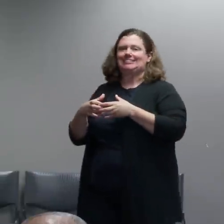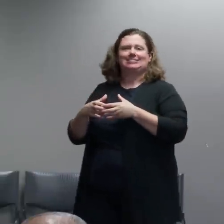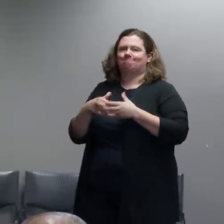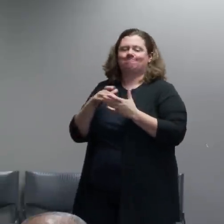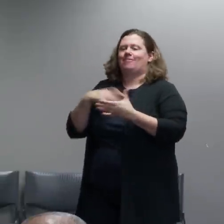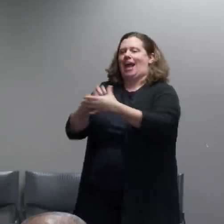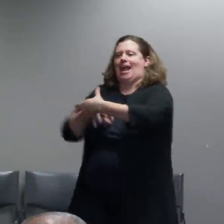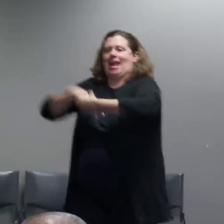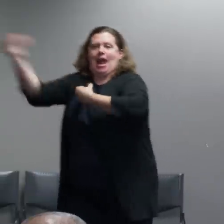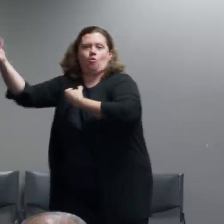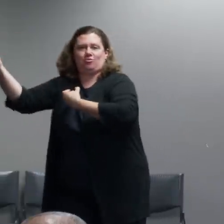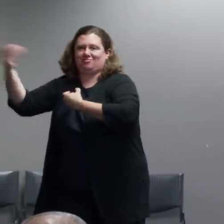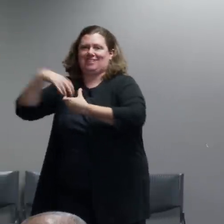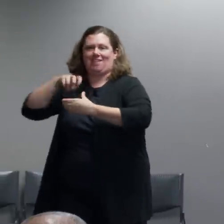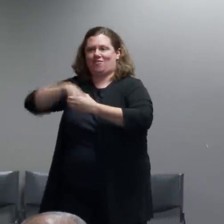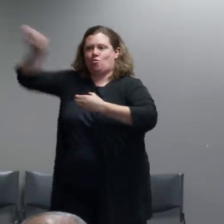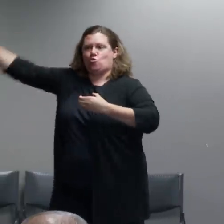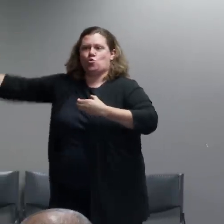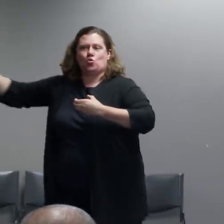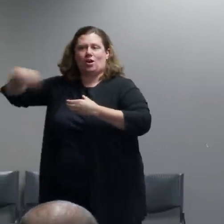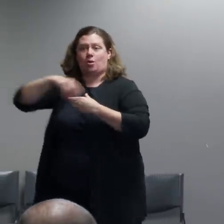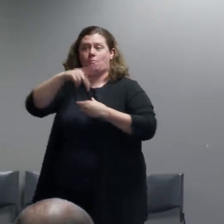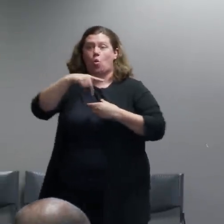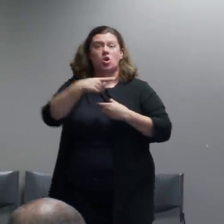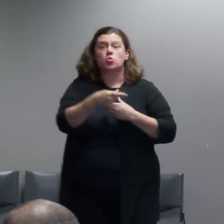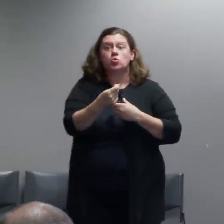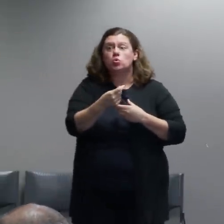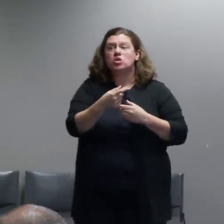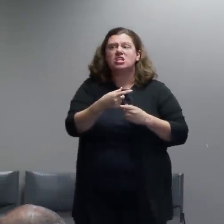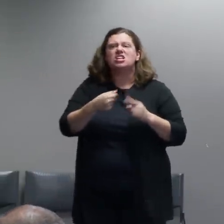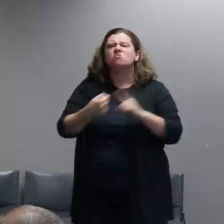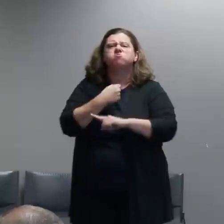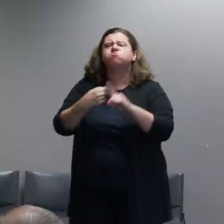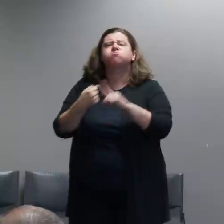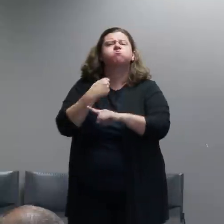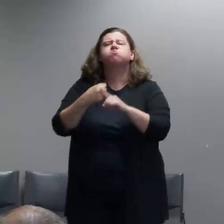And then our officers would be attacked and again just the nightly attacks on